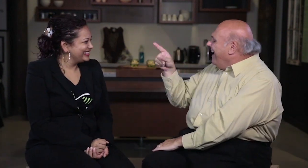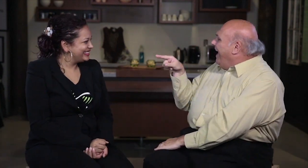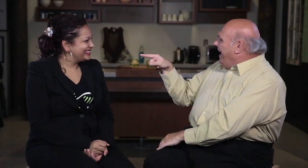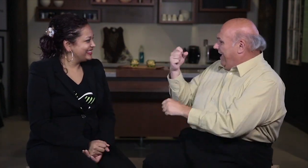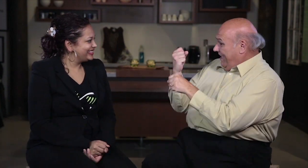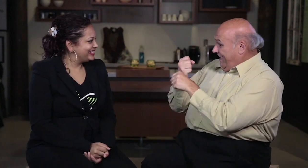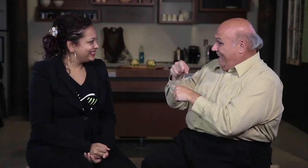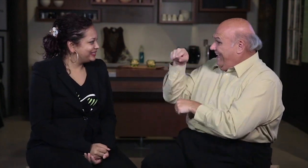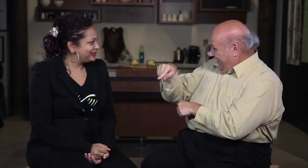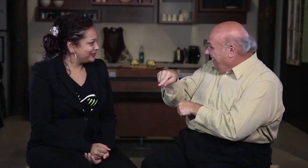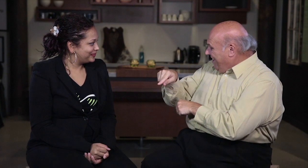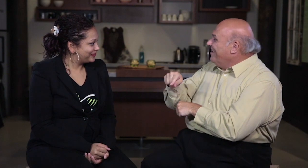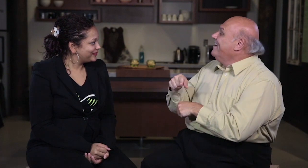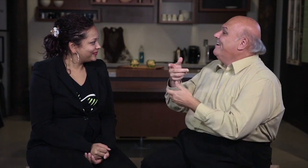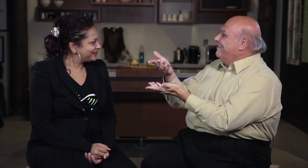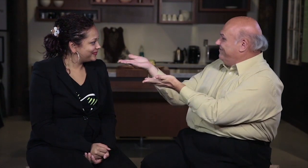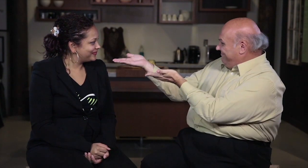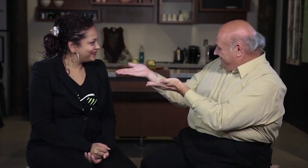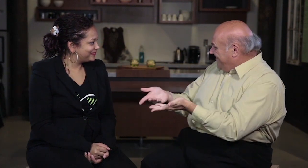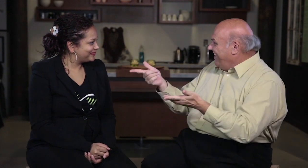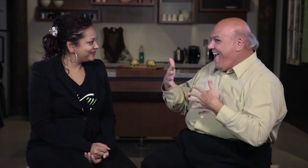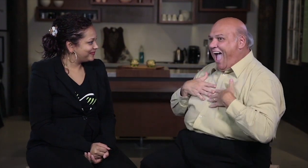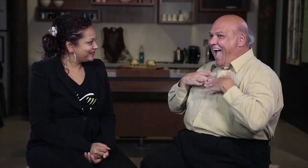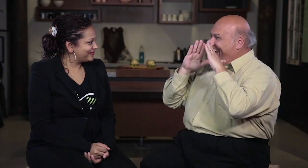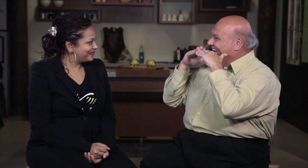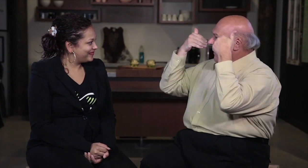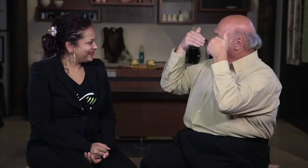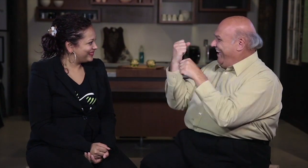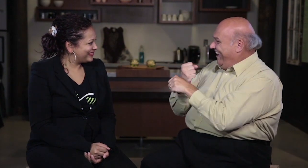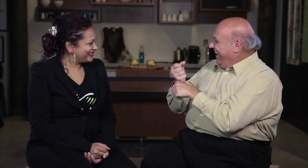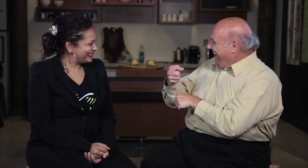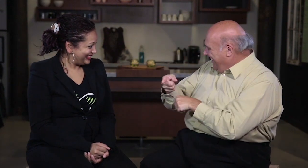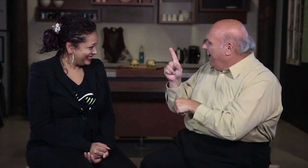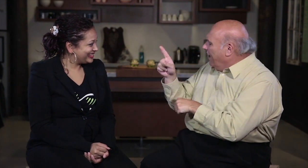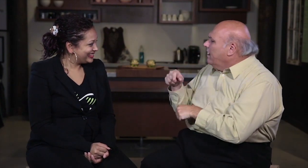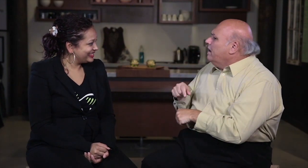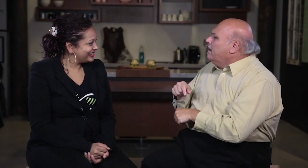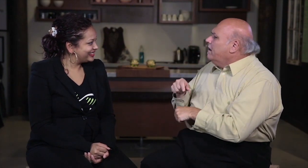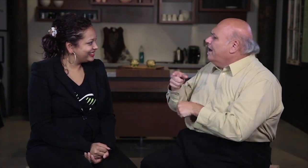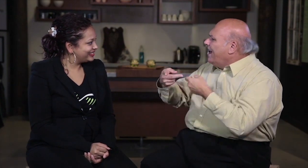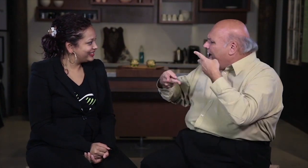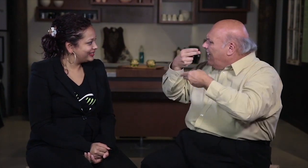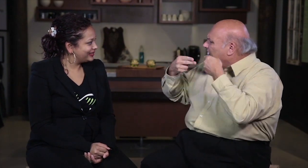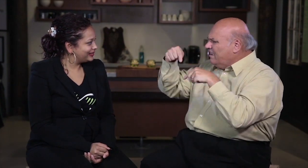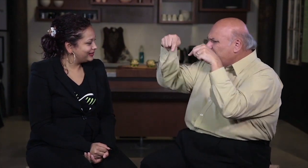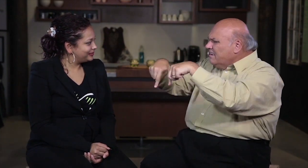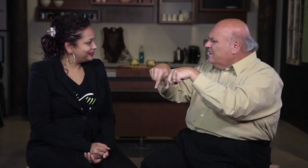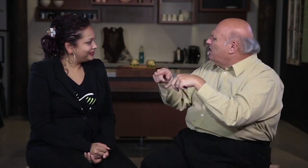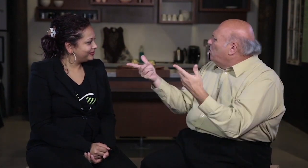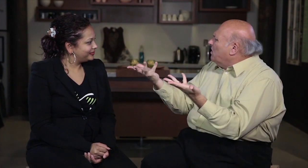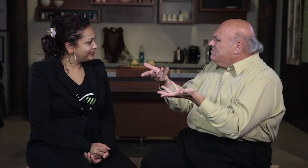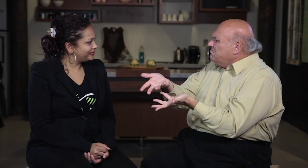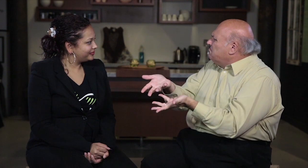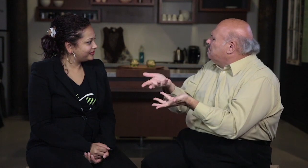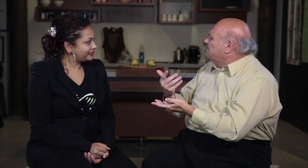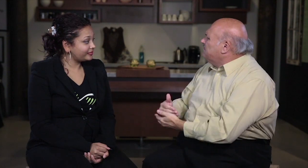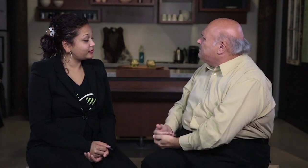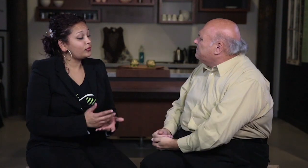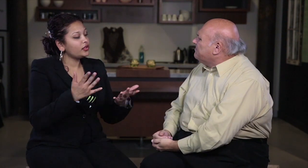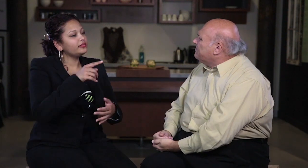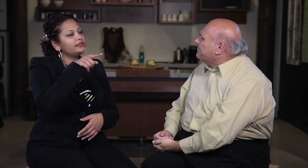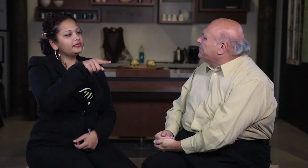Having worked there, what kind of food did the restaurant serve? I